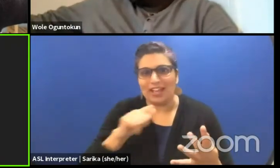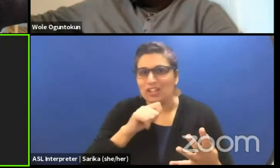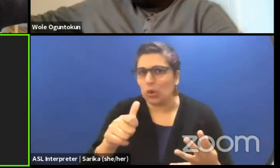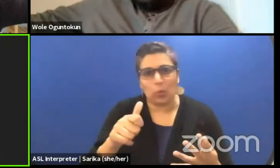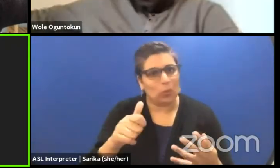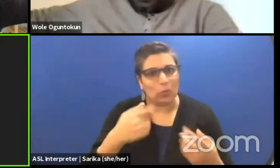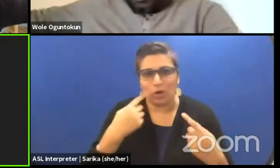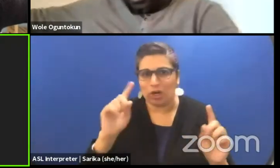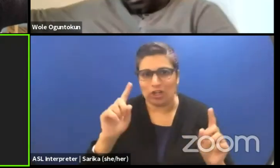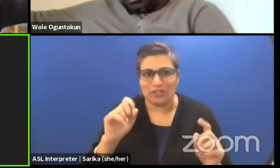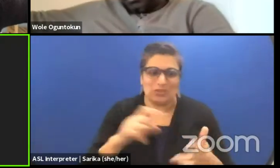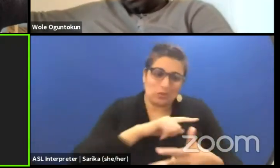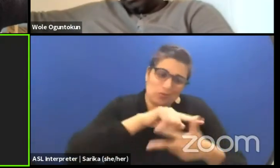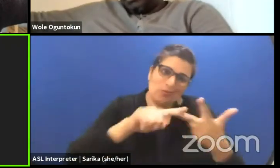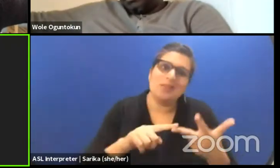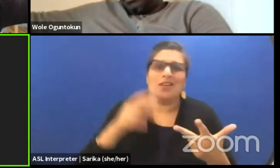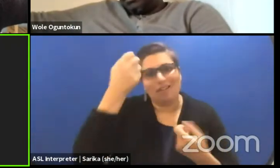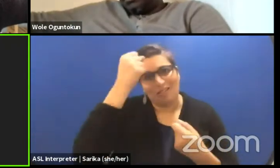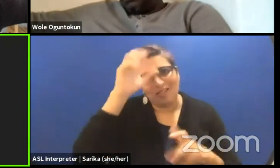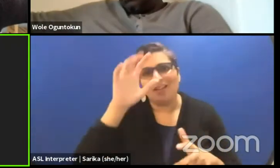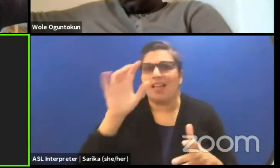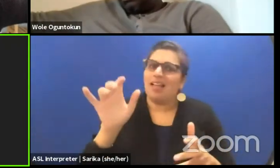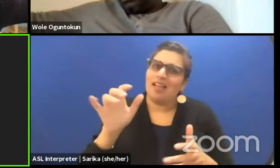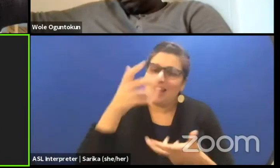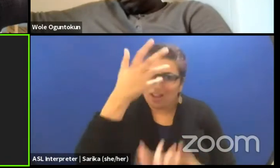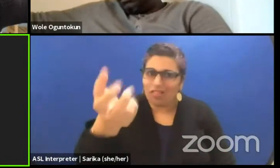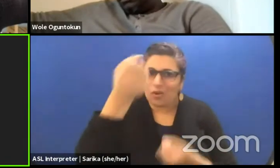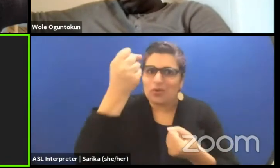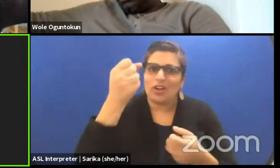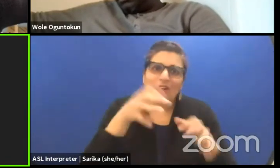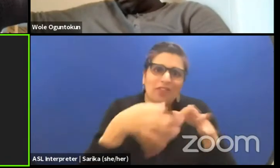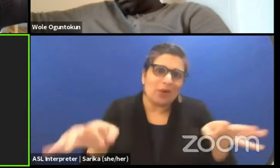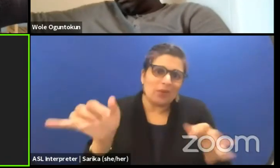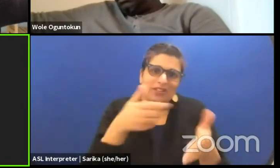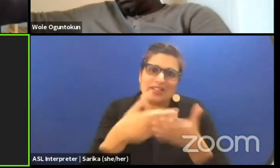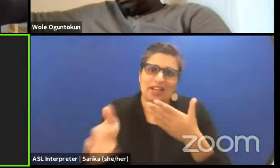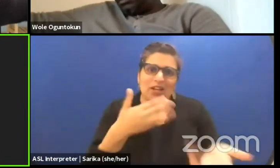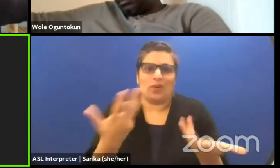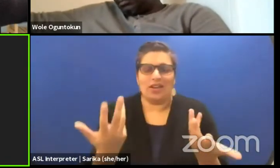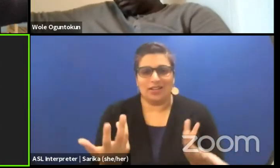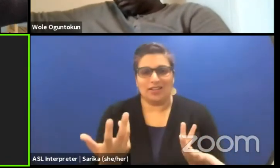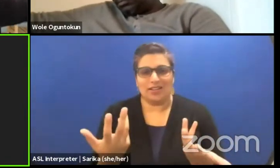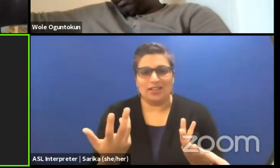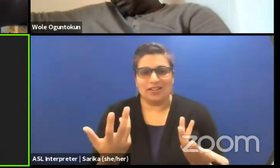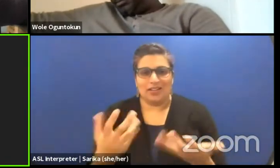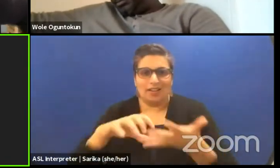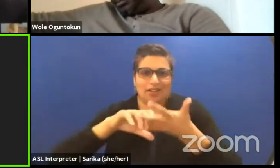that they are using other non-Western languages and here only Arabic and Kiswahili out of the thousands